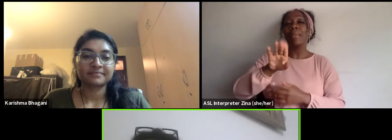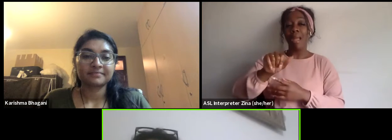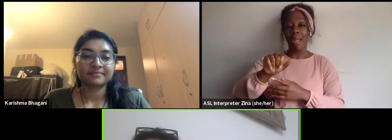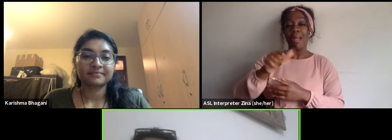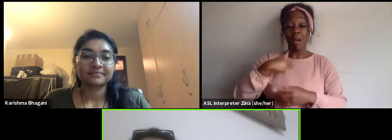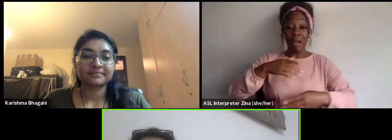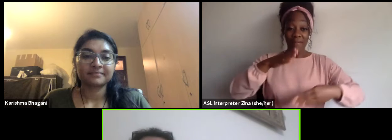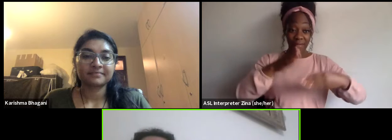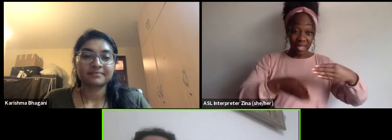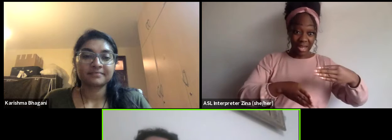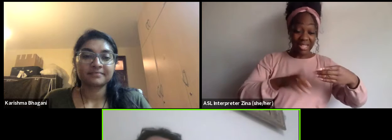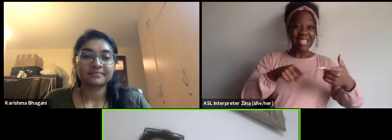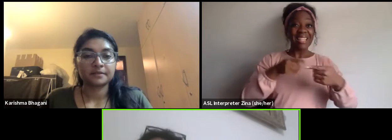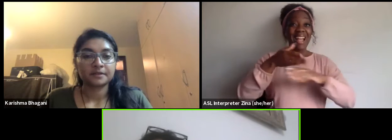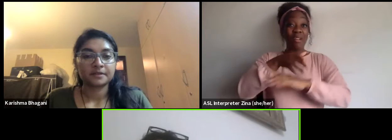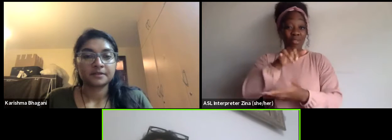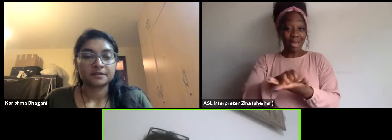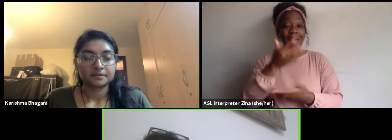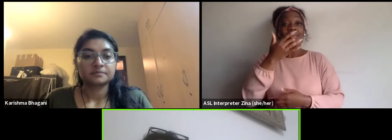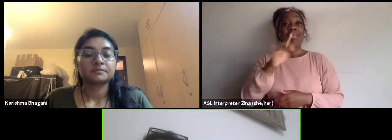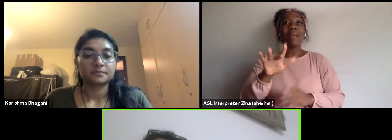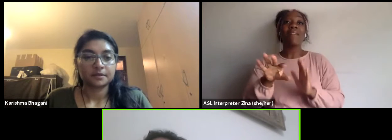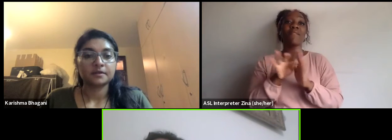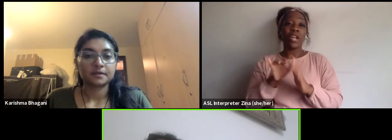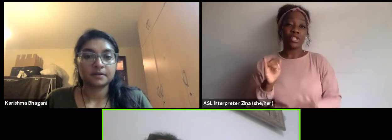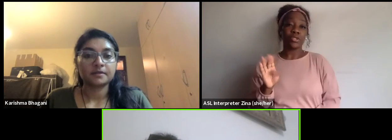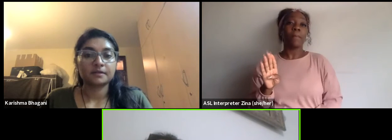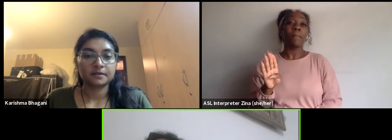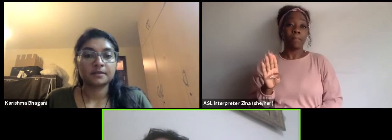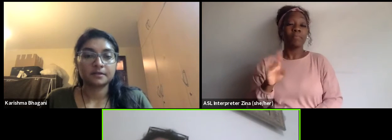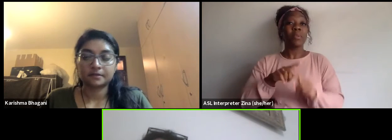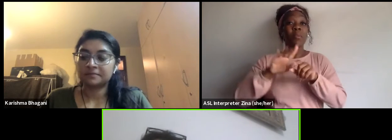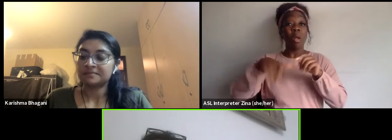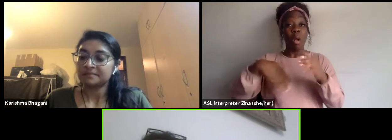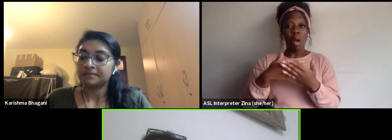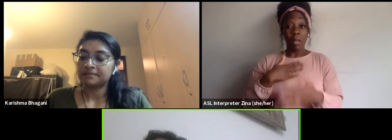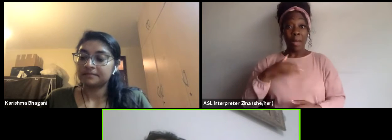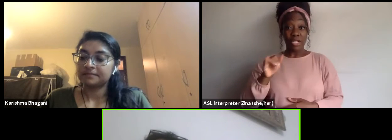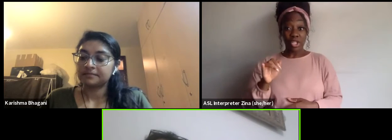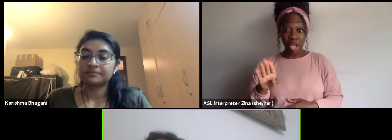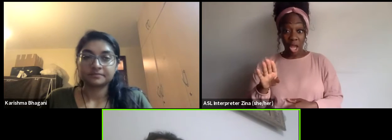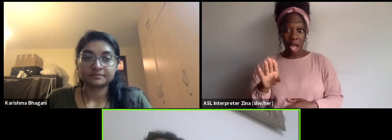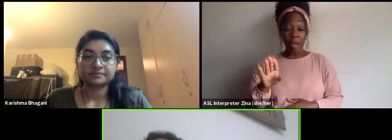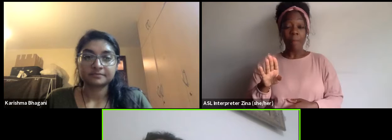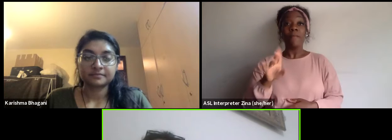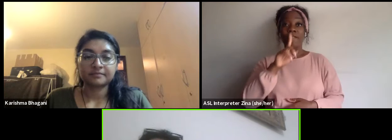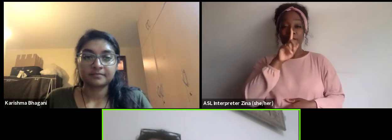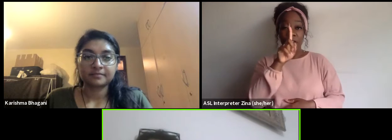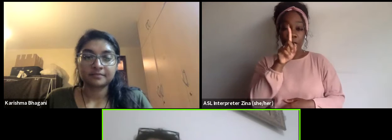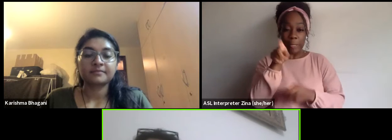And I mean all my jobs after that were really calculated towards building my skills.